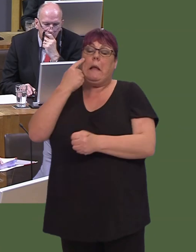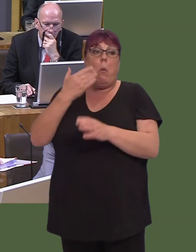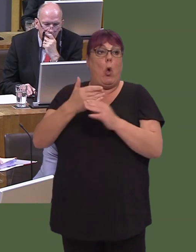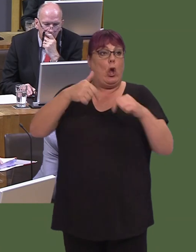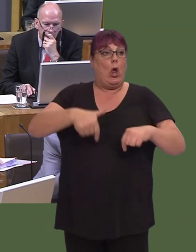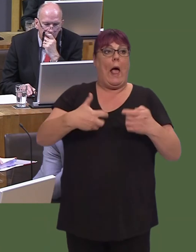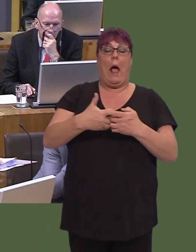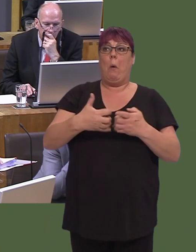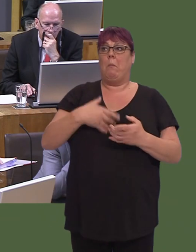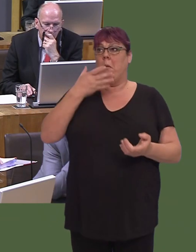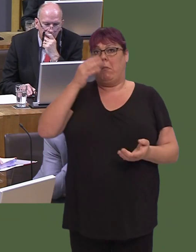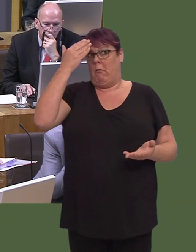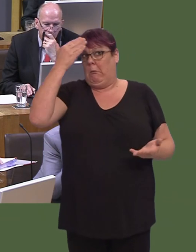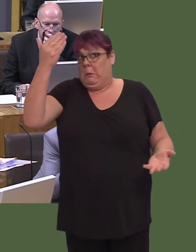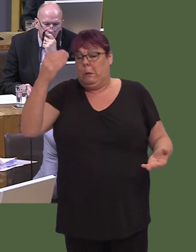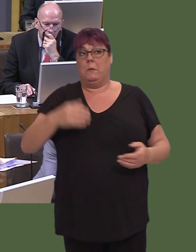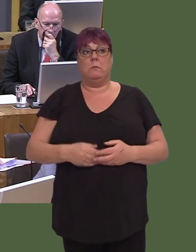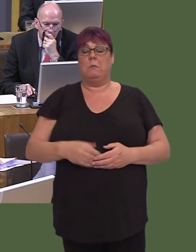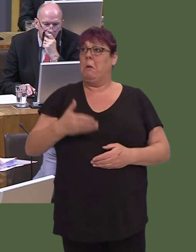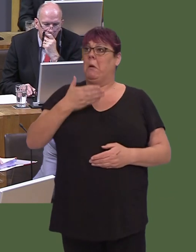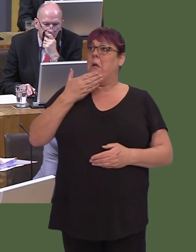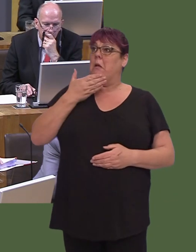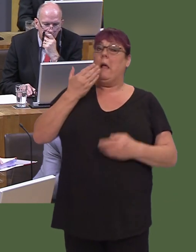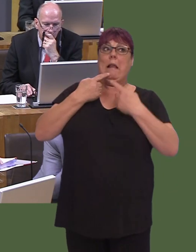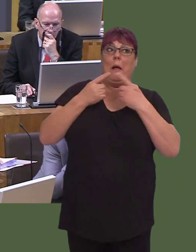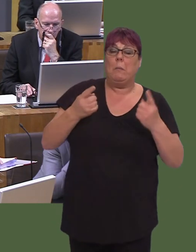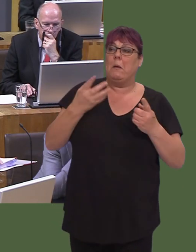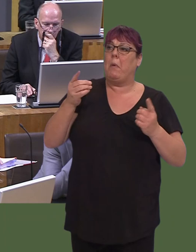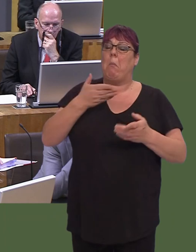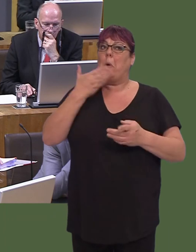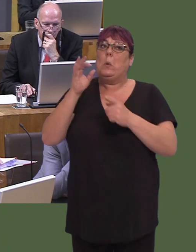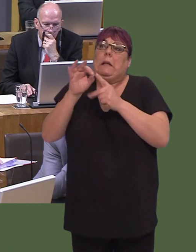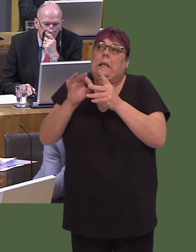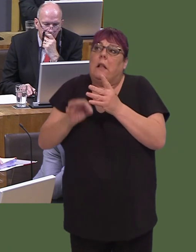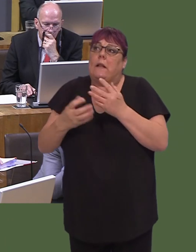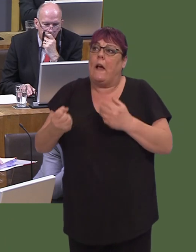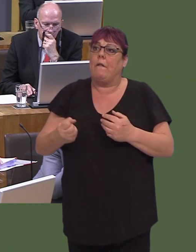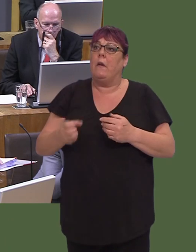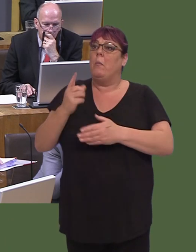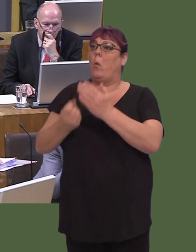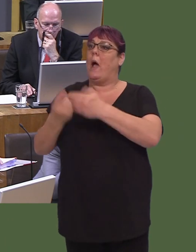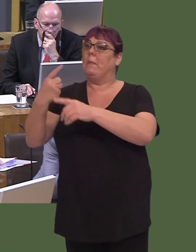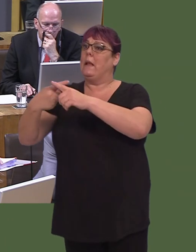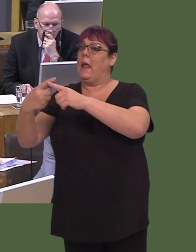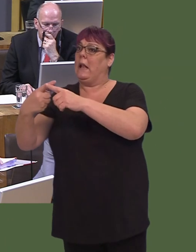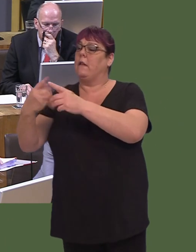The announcement was made. There doesn't seem to be any detail. But I can assure the Member that what applies in England in terms of flexibility, we would